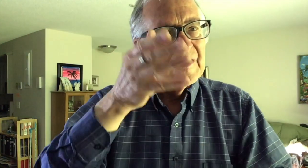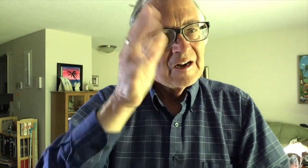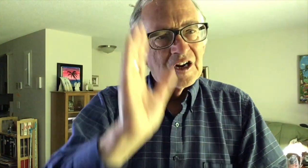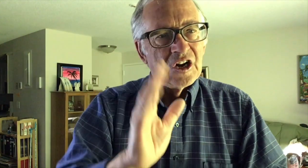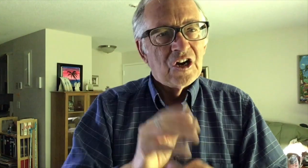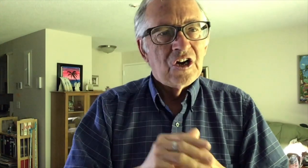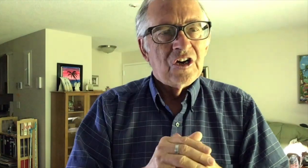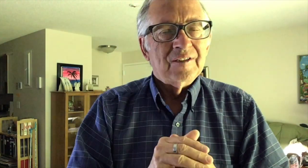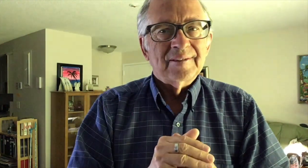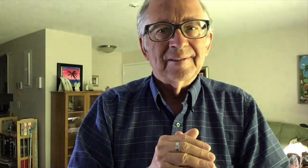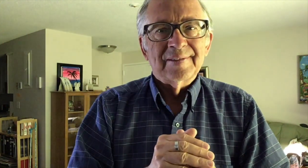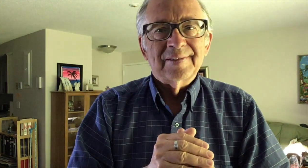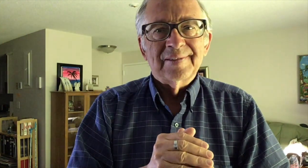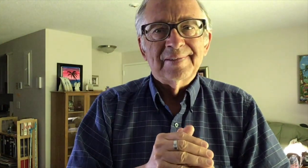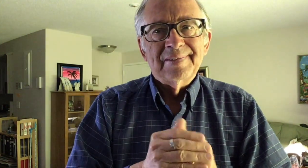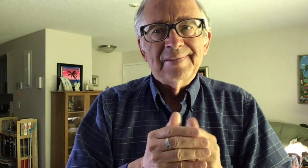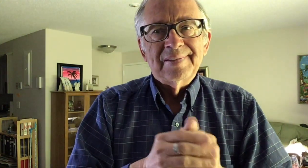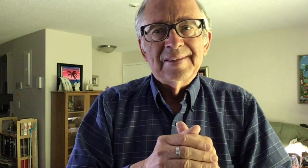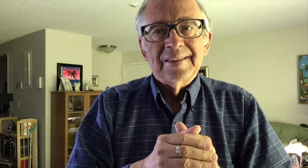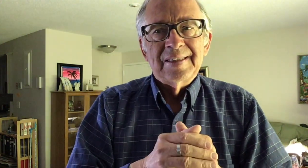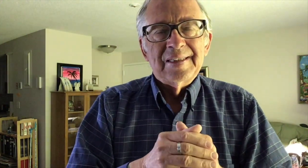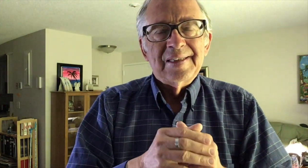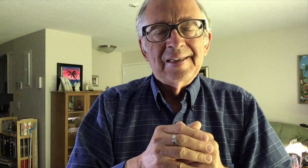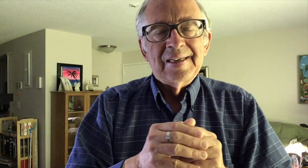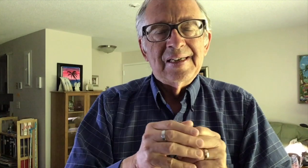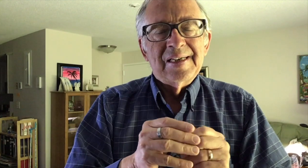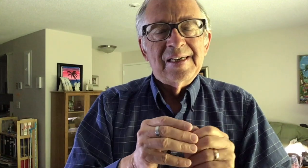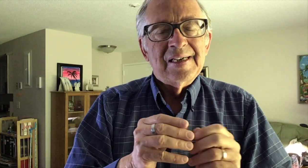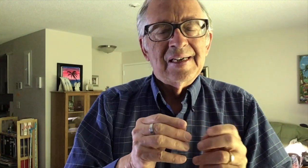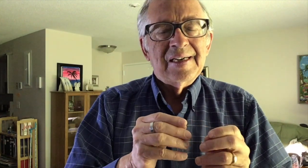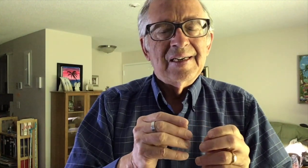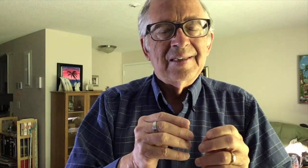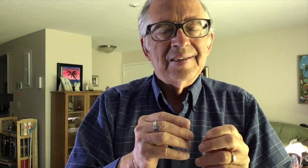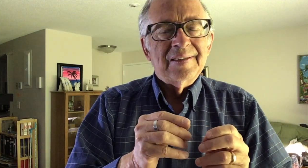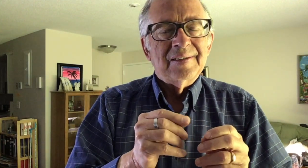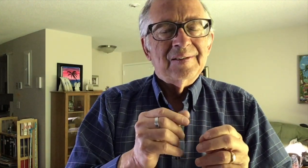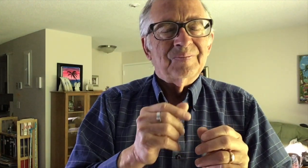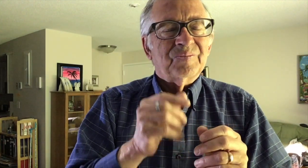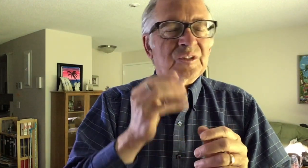but he knew that Peter's death would glorify God.